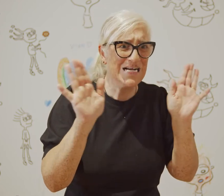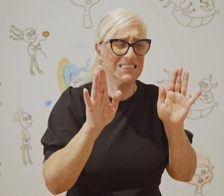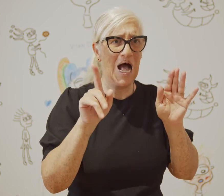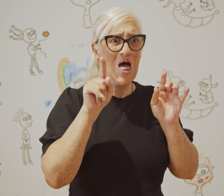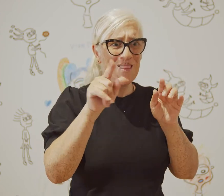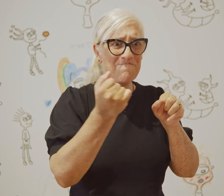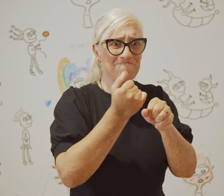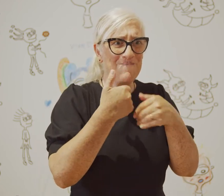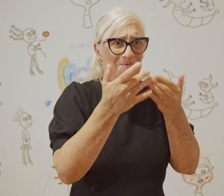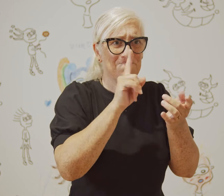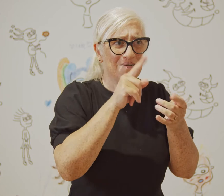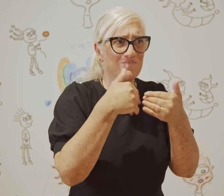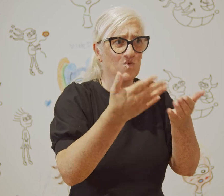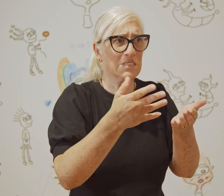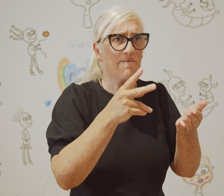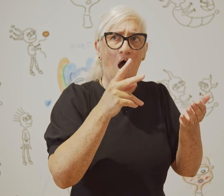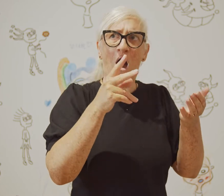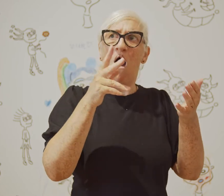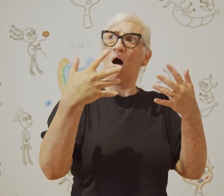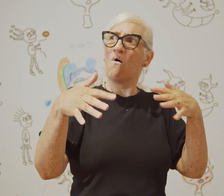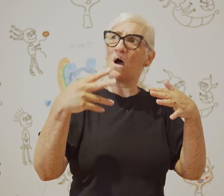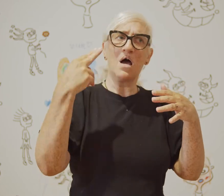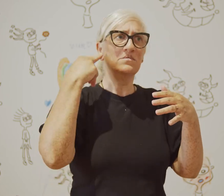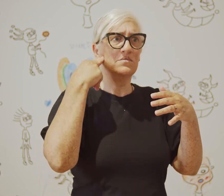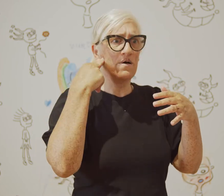It's incredible to see the different stories